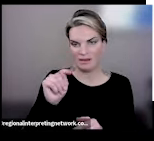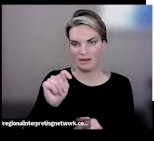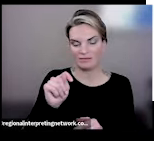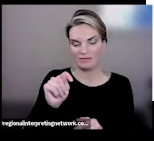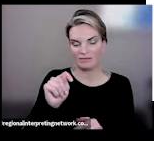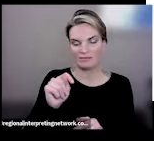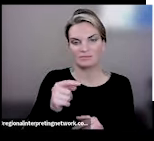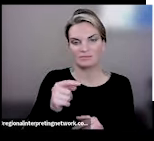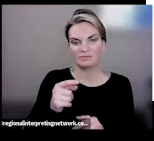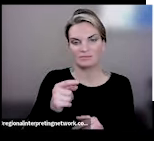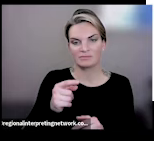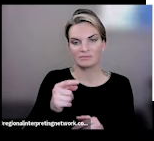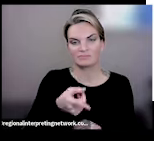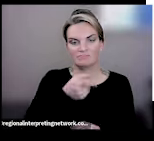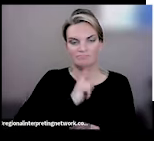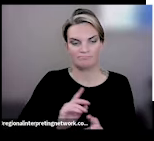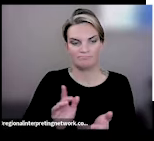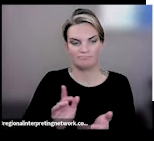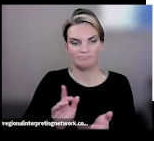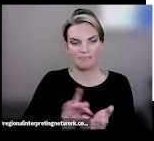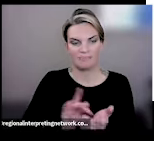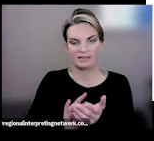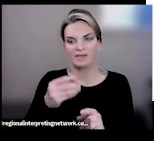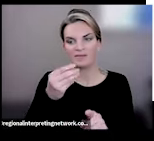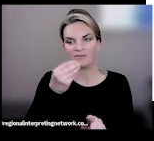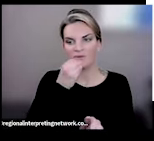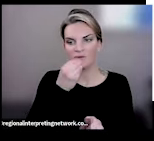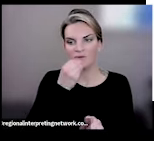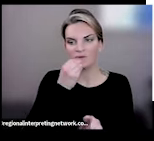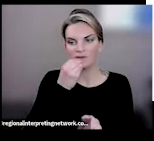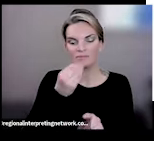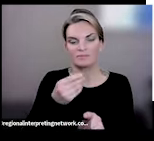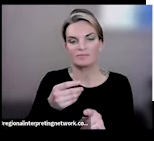the food wins and the medication doesn't get absorbed the way it's supposed to. So, it